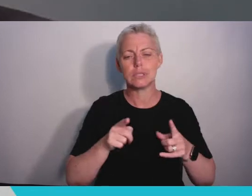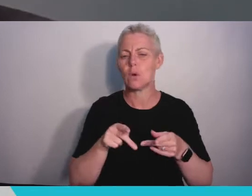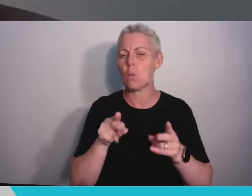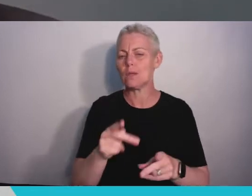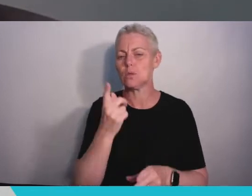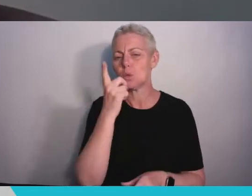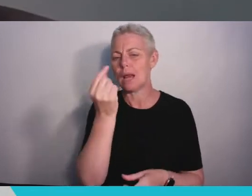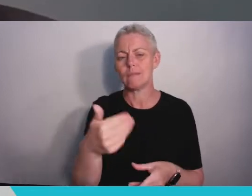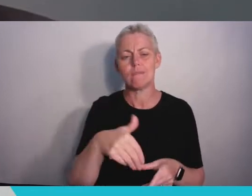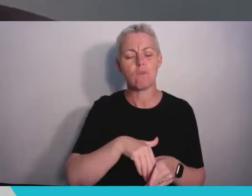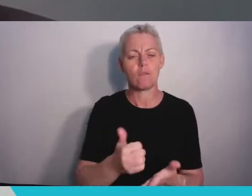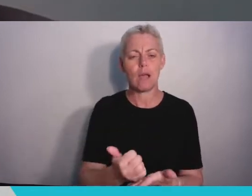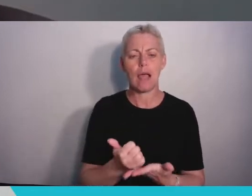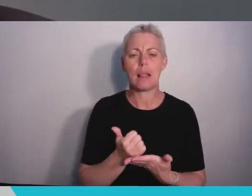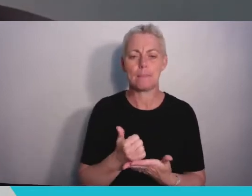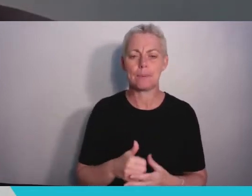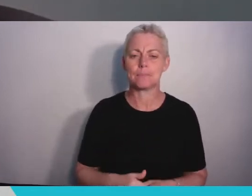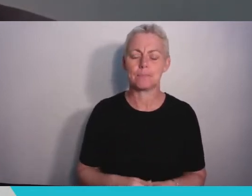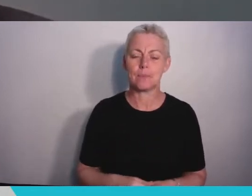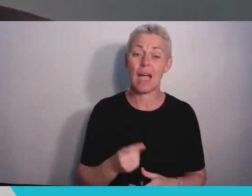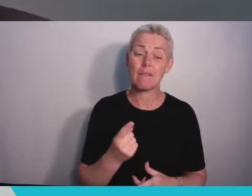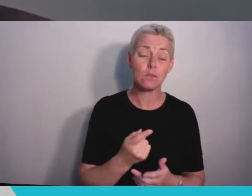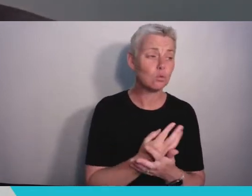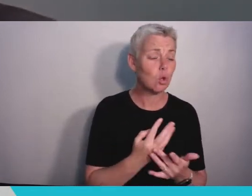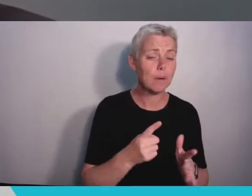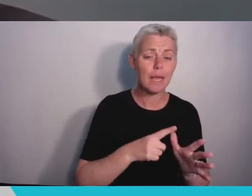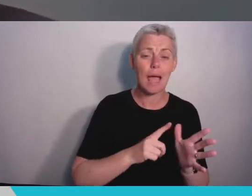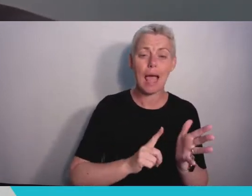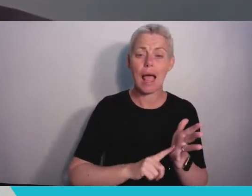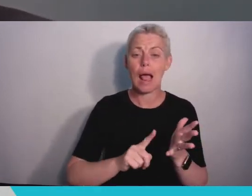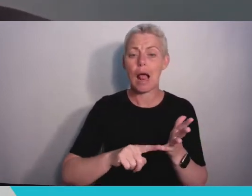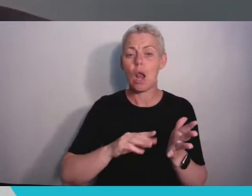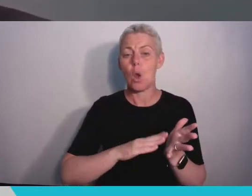have many alumni who come back and serve as mentors and advisors to our students and